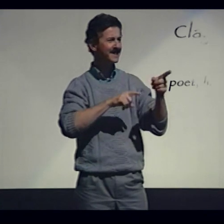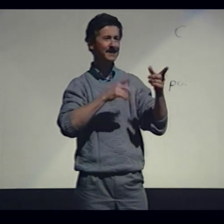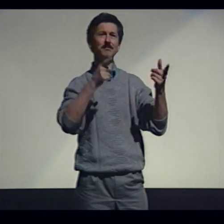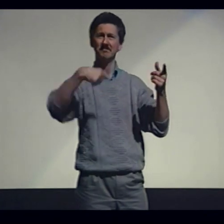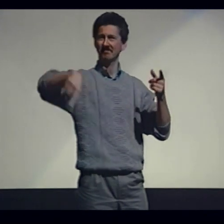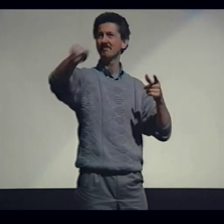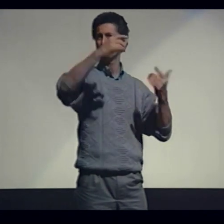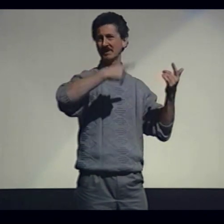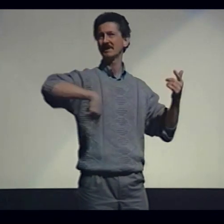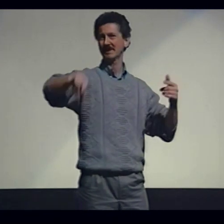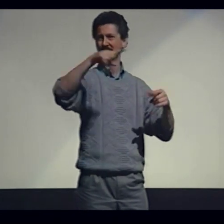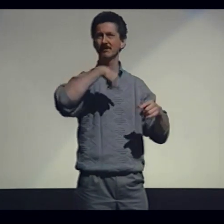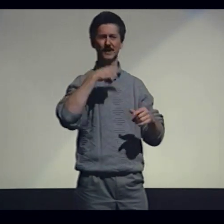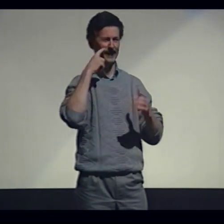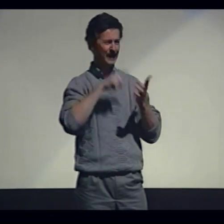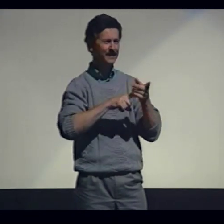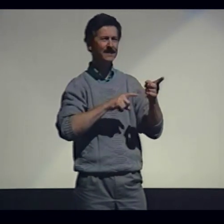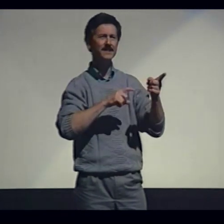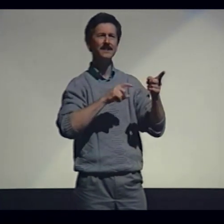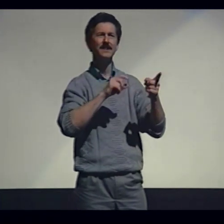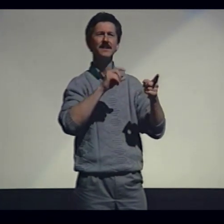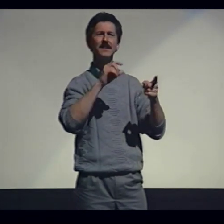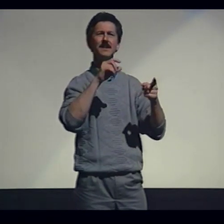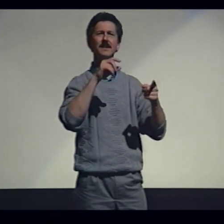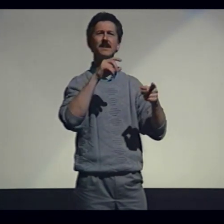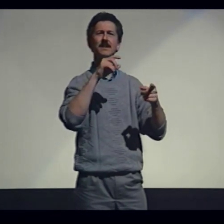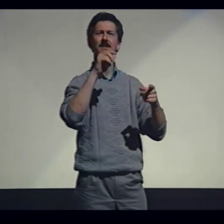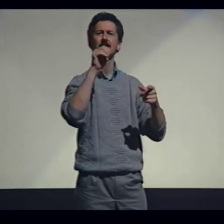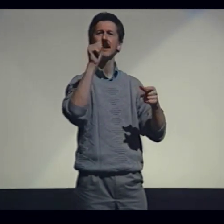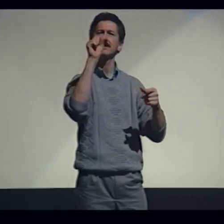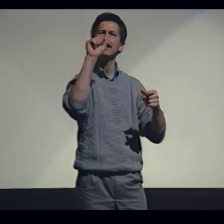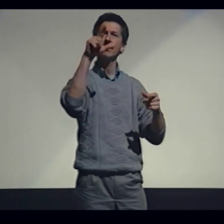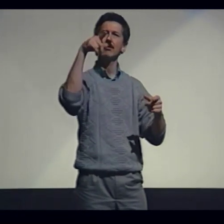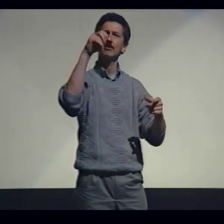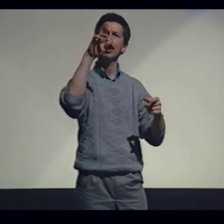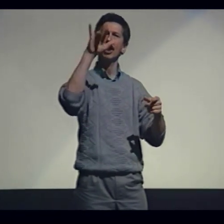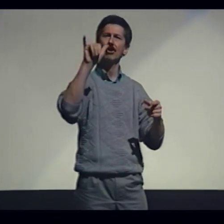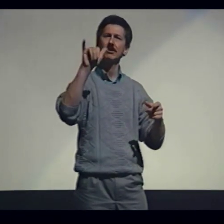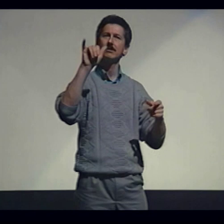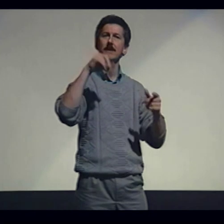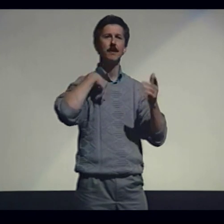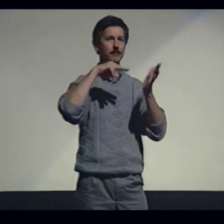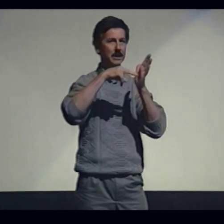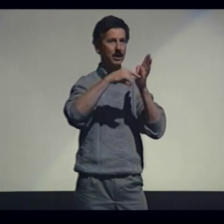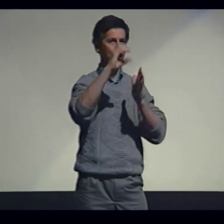Around 1970, many of us began to notice ASL poetry -